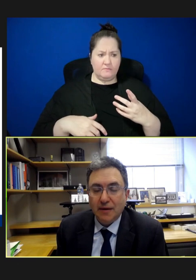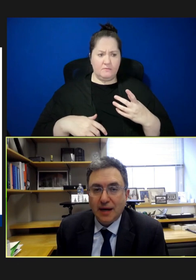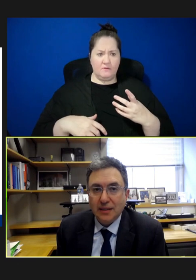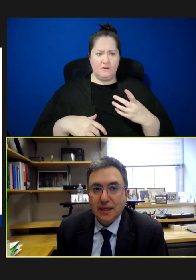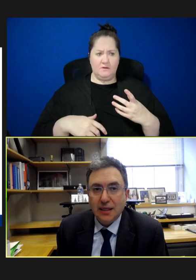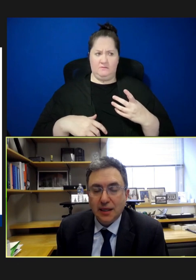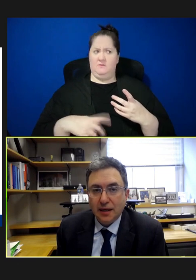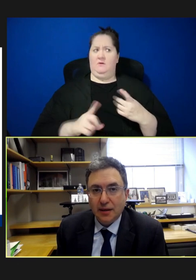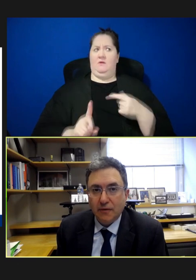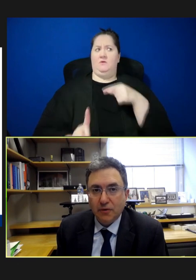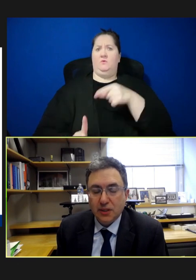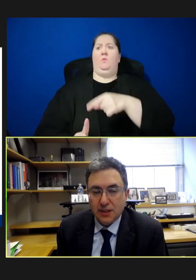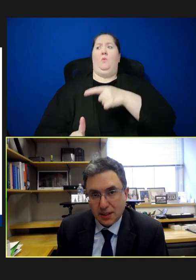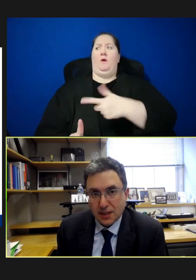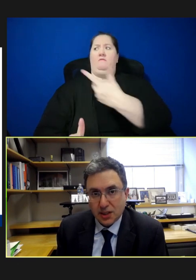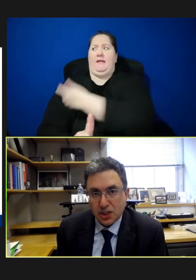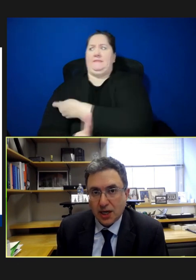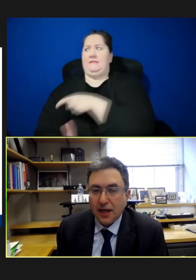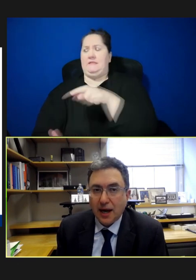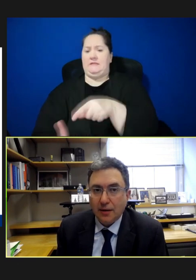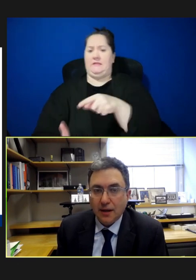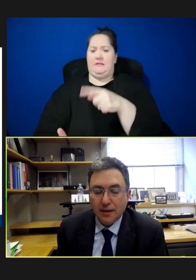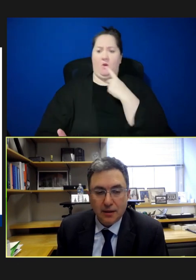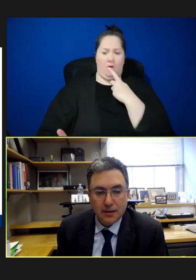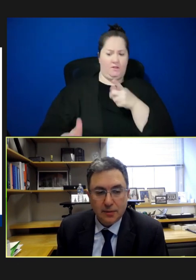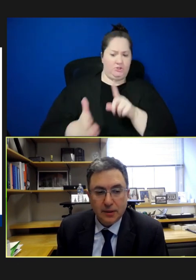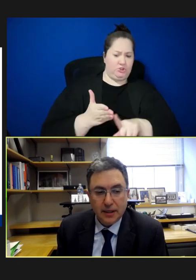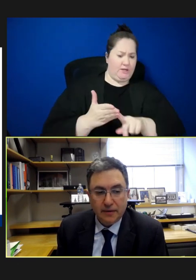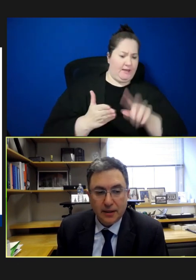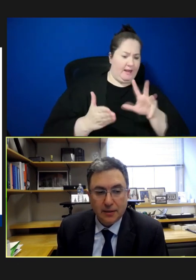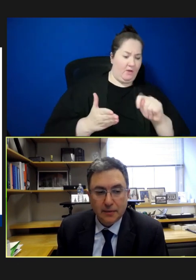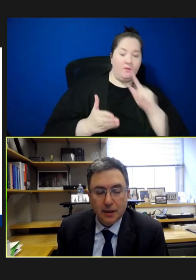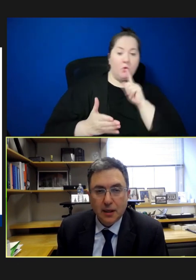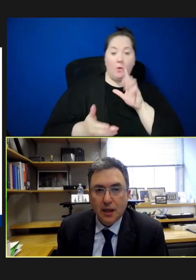a vaccine. And their first instinct is to check it out rather than to believe it.